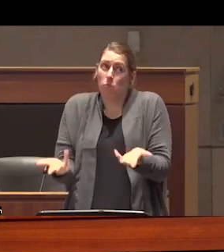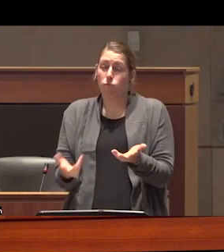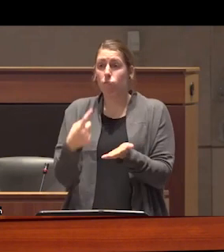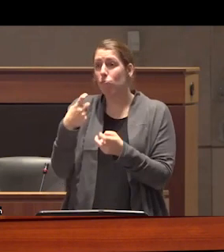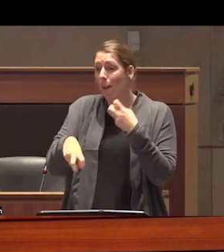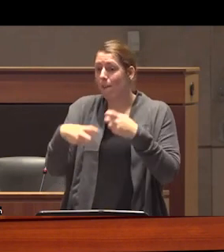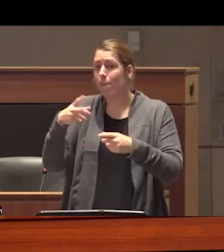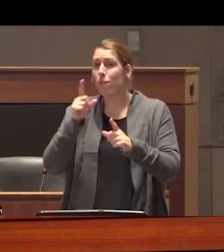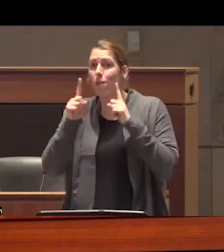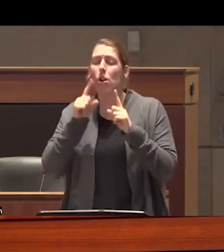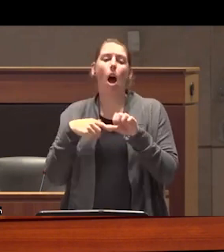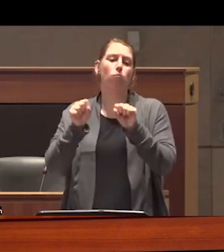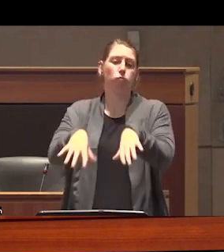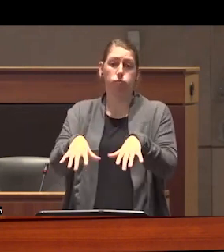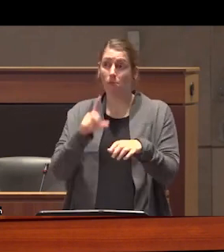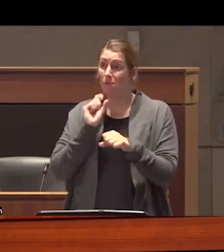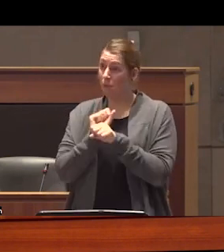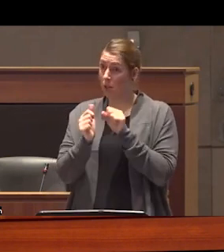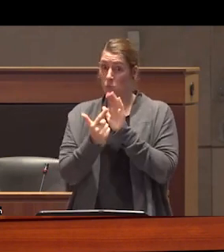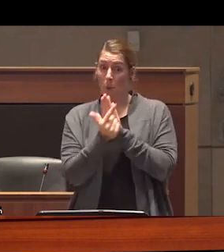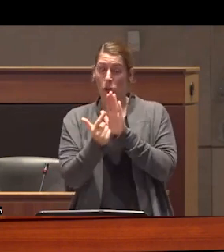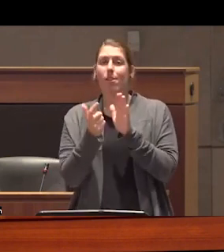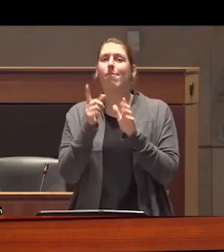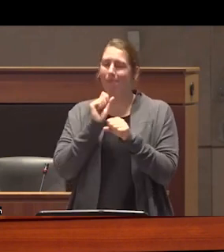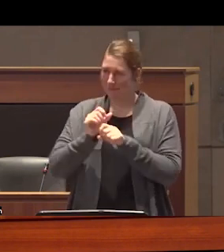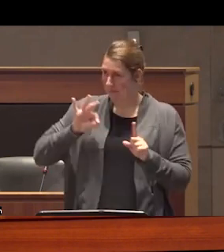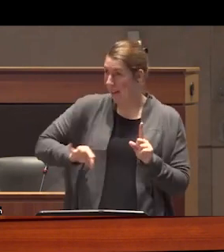about all the ways that prohibition serves the interest of power and profit domestically and